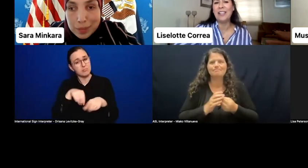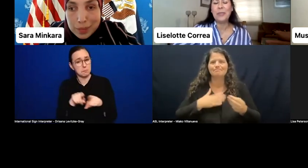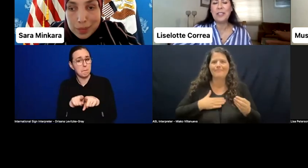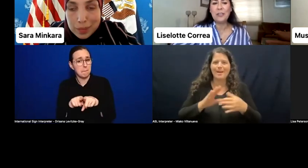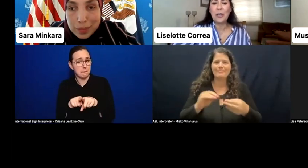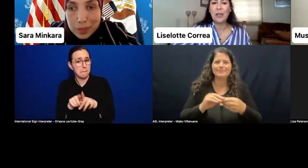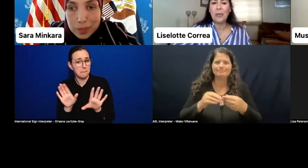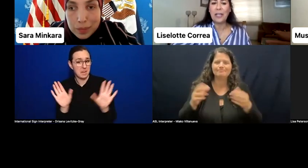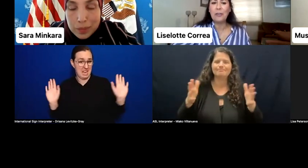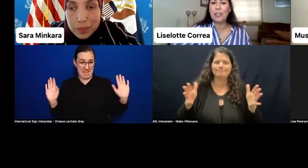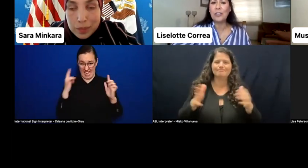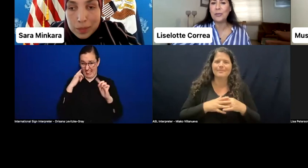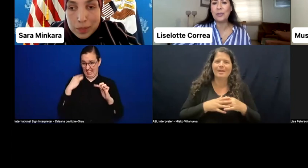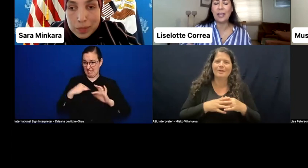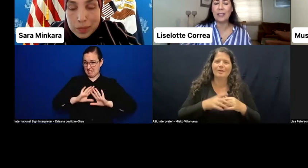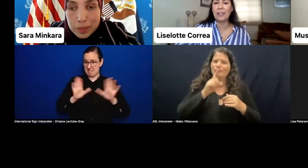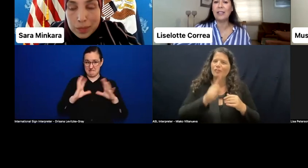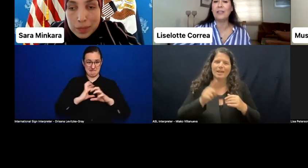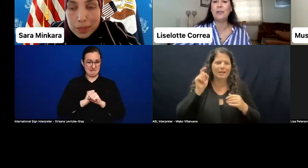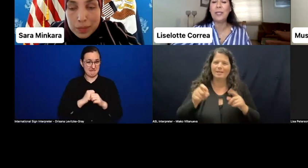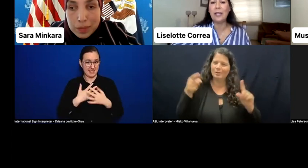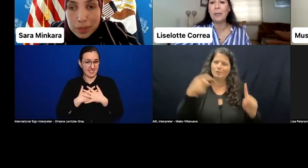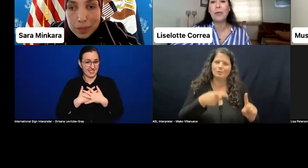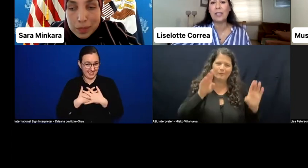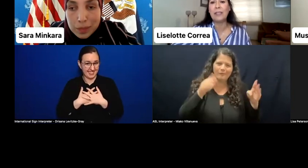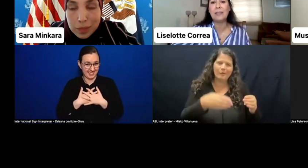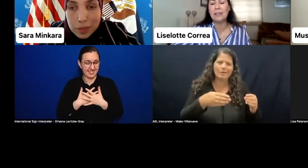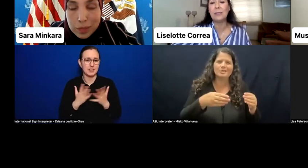because we have to assure that to be a democratic system,